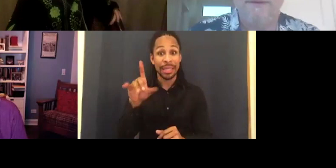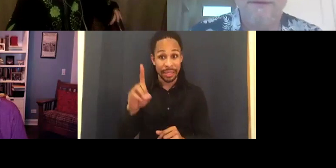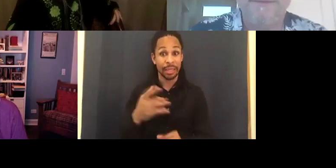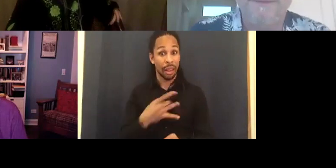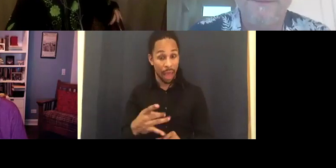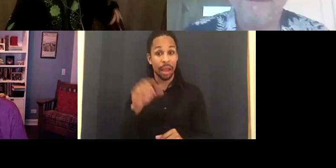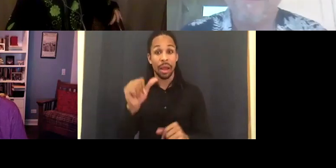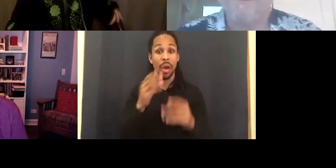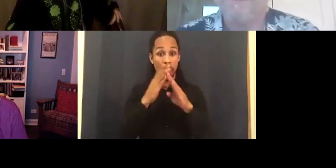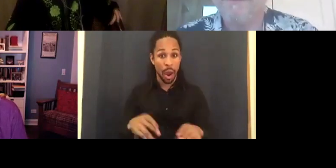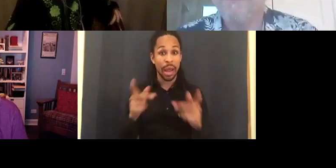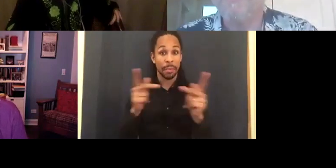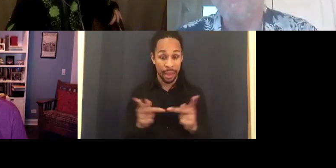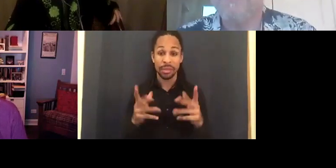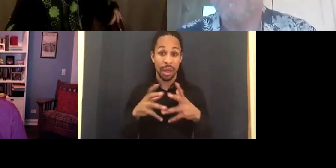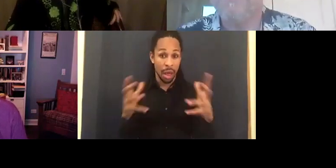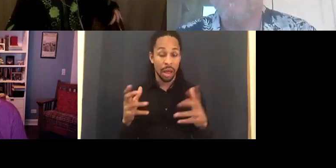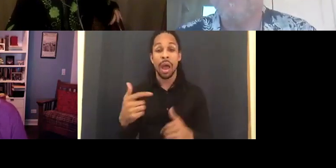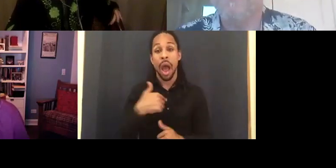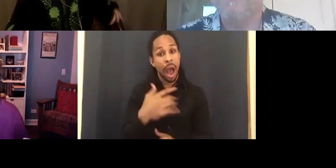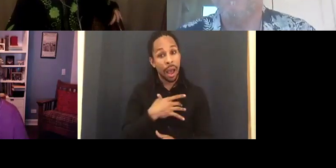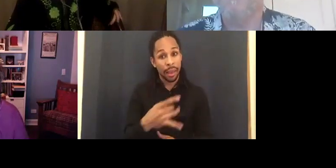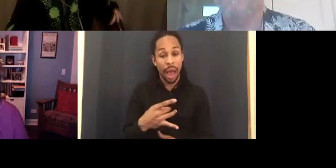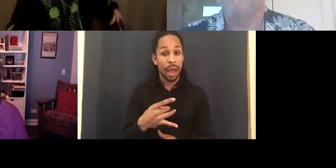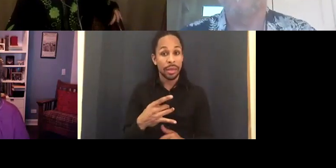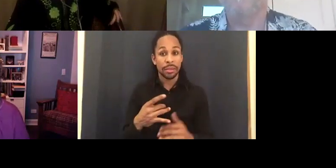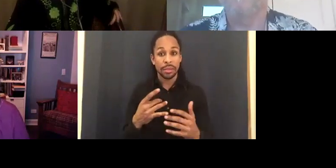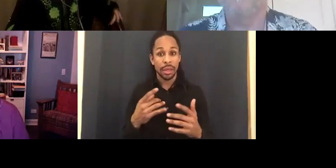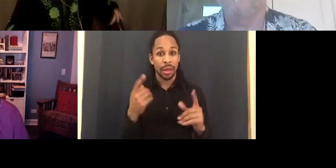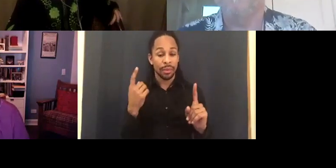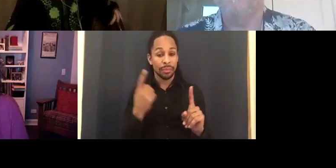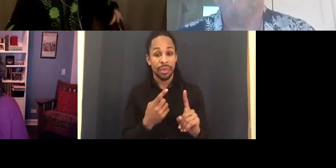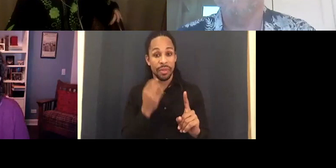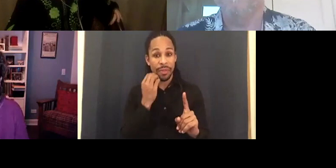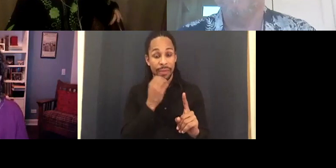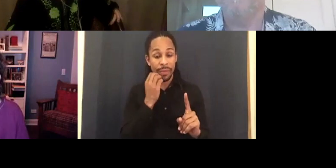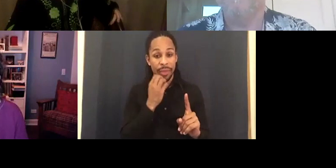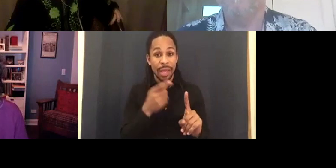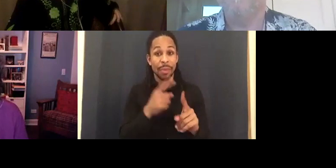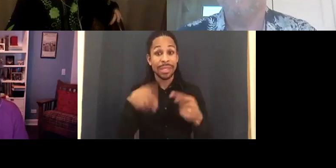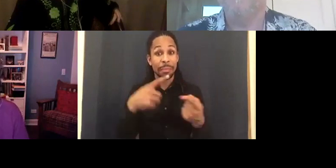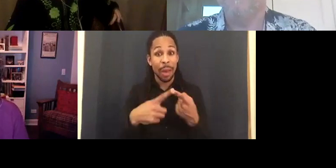much. I like that it just felt more real.